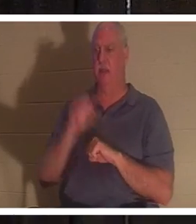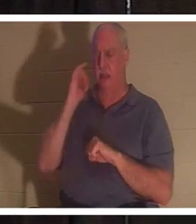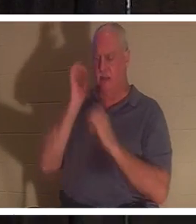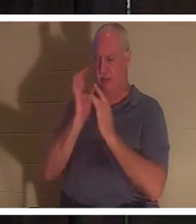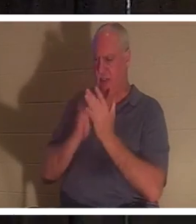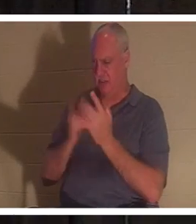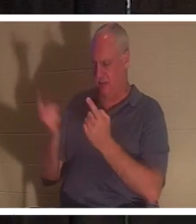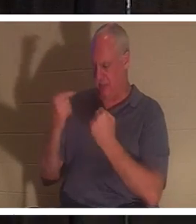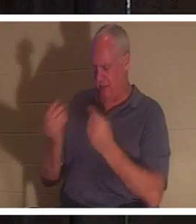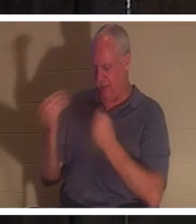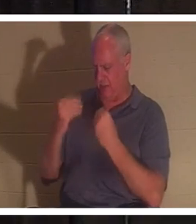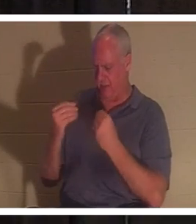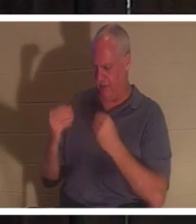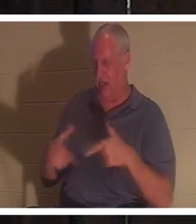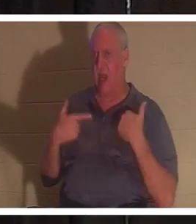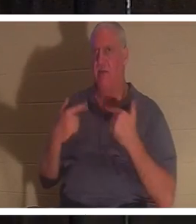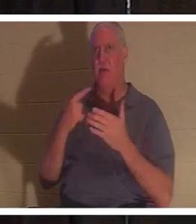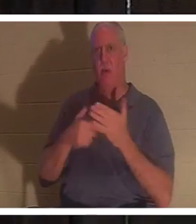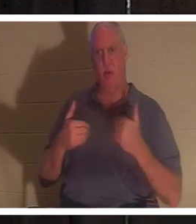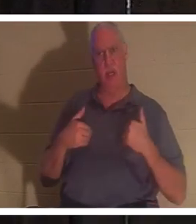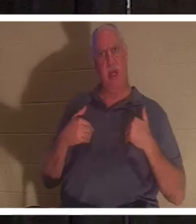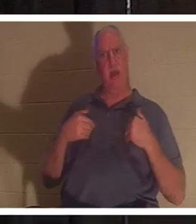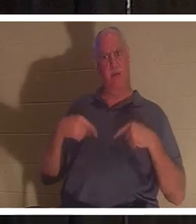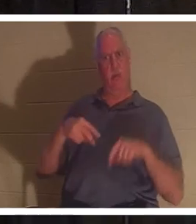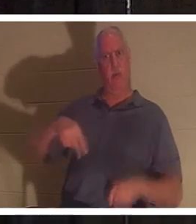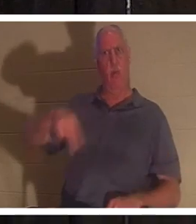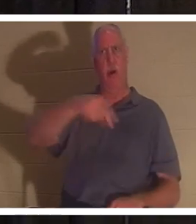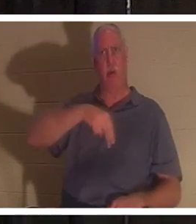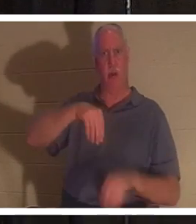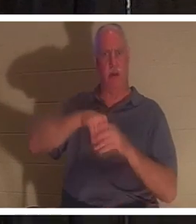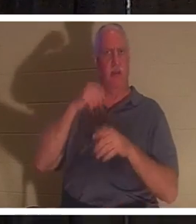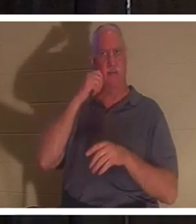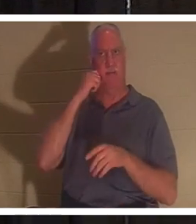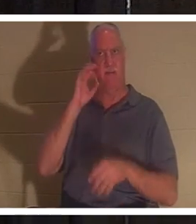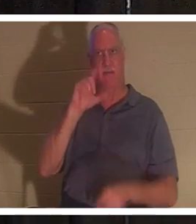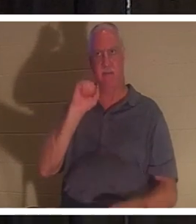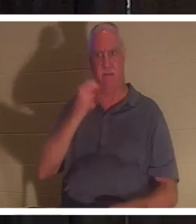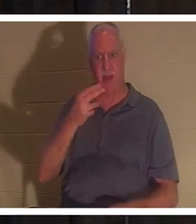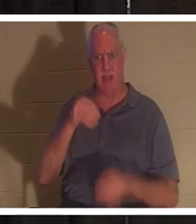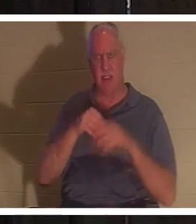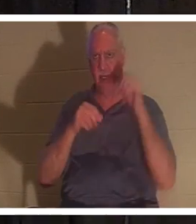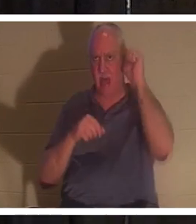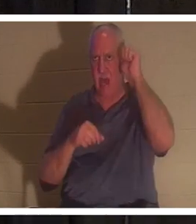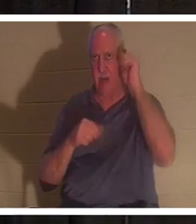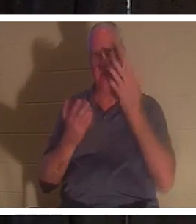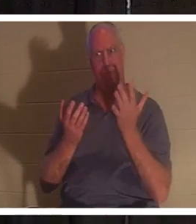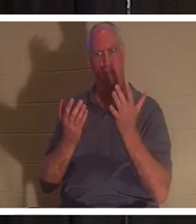us life, what did we have while we were walking around in the flesh in Adam? Are you with me? He